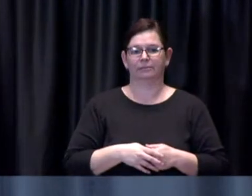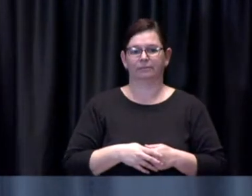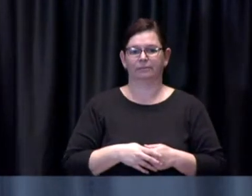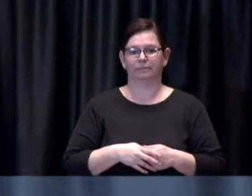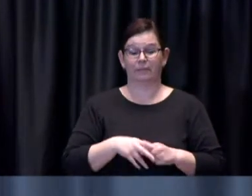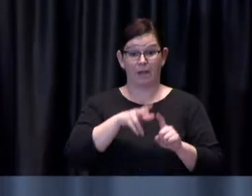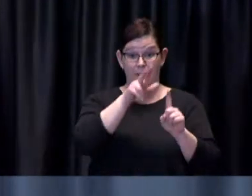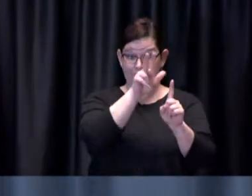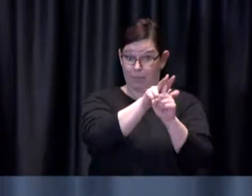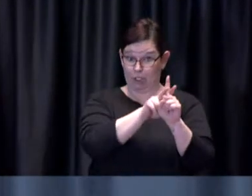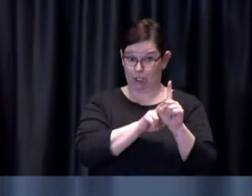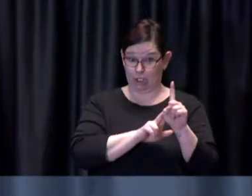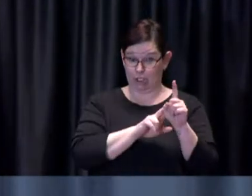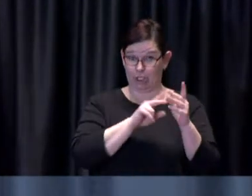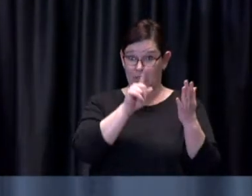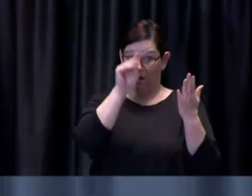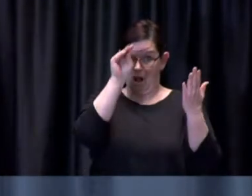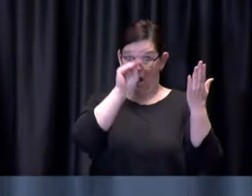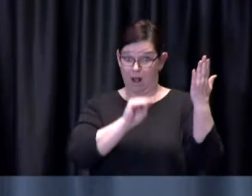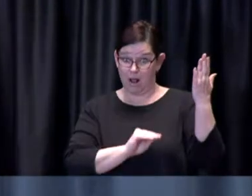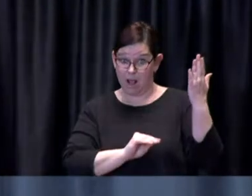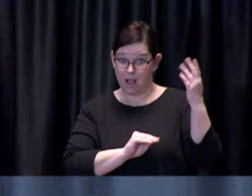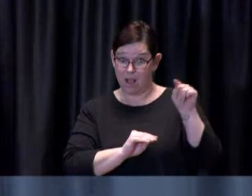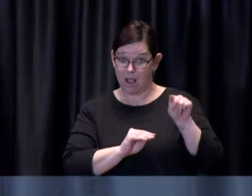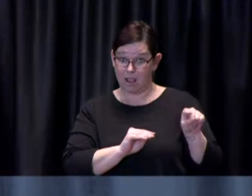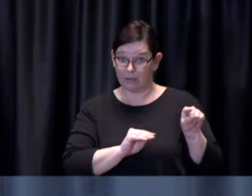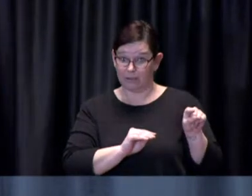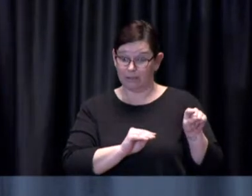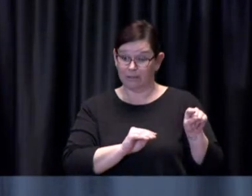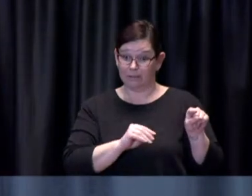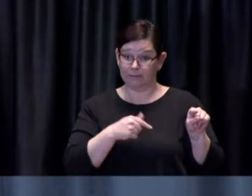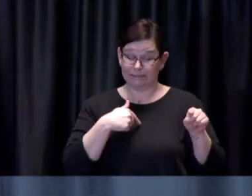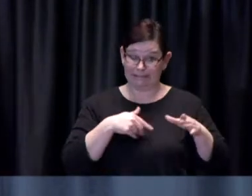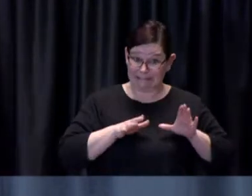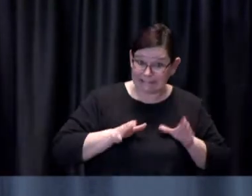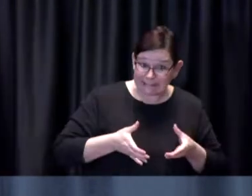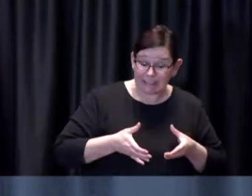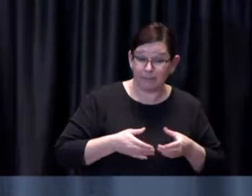my team and our colleagues at Toronto Public Health are watching the bookings that are happening in